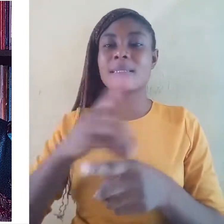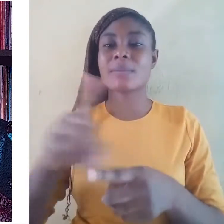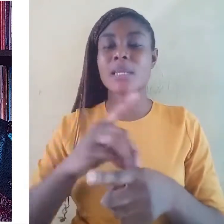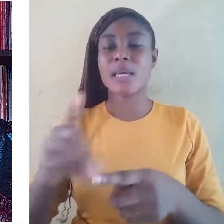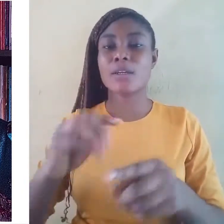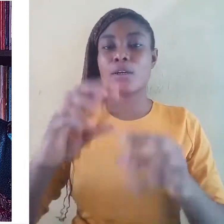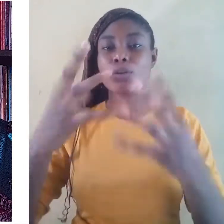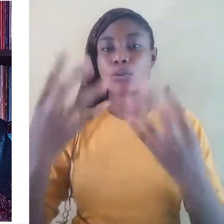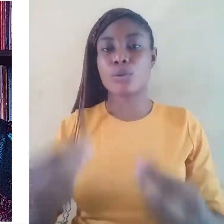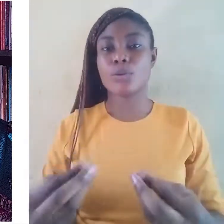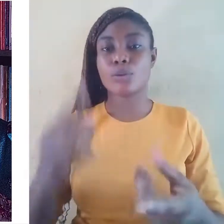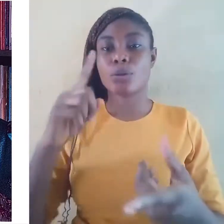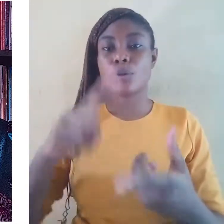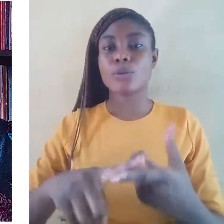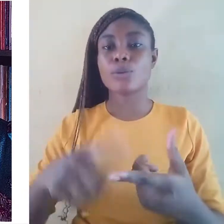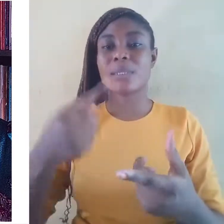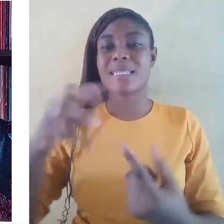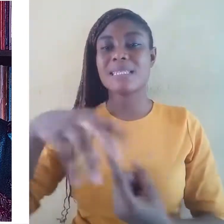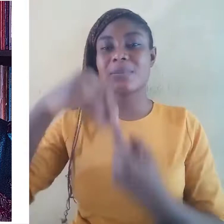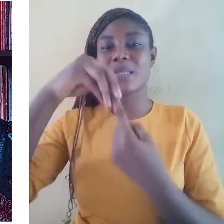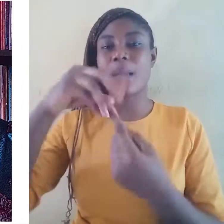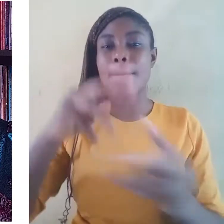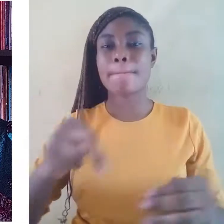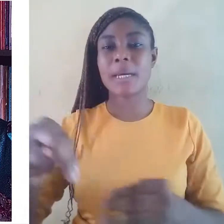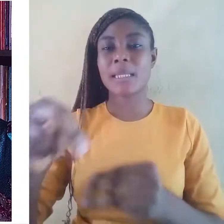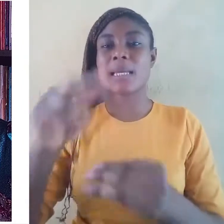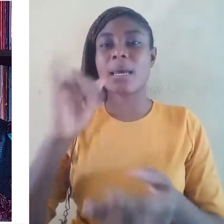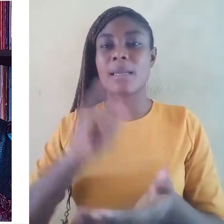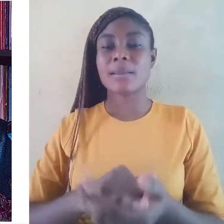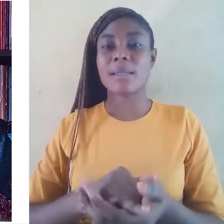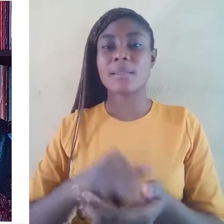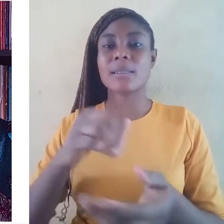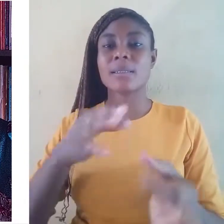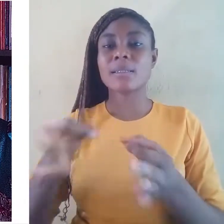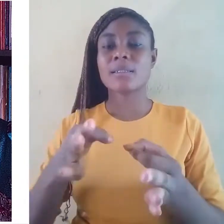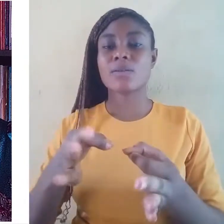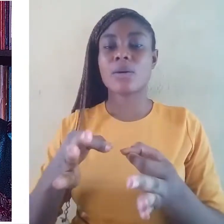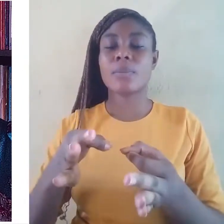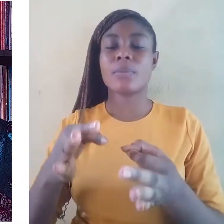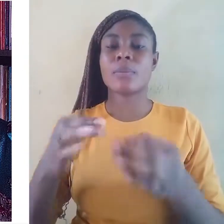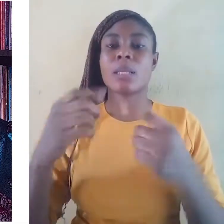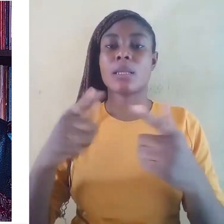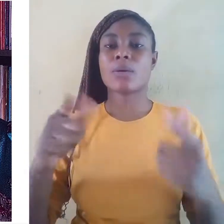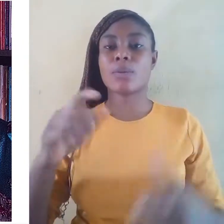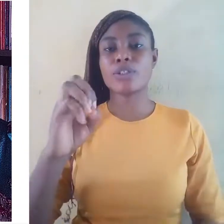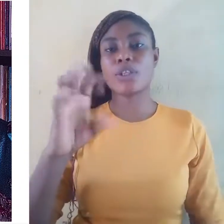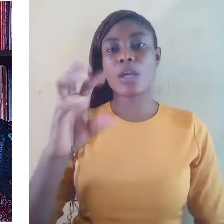the spatial pattern that describes language ecology, as well as the degree of endangerment